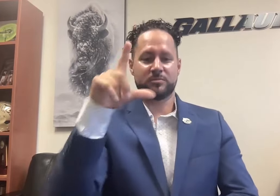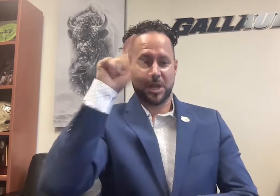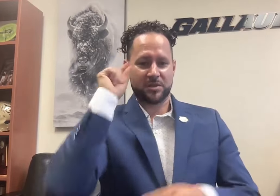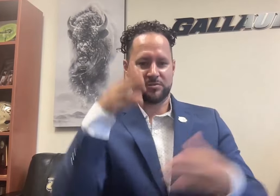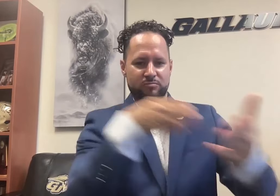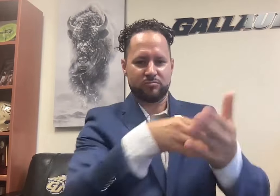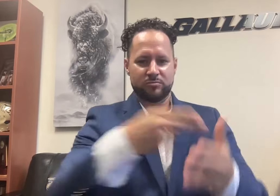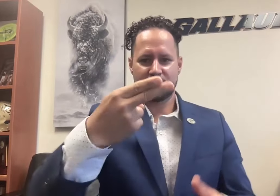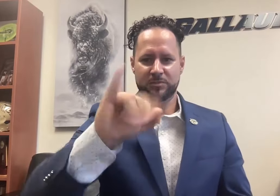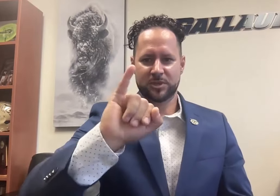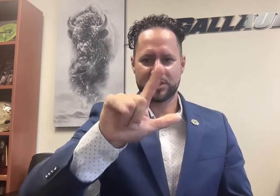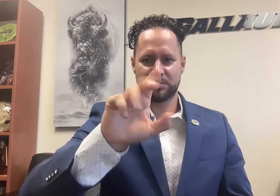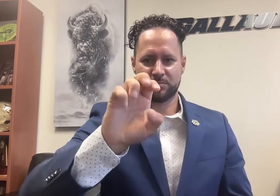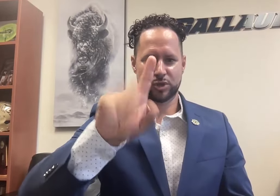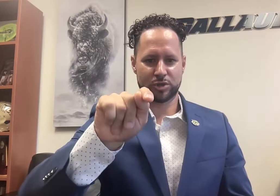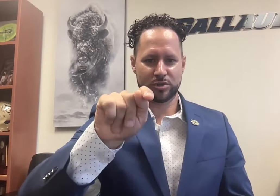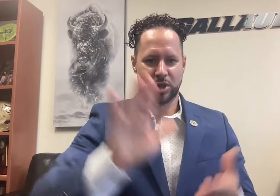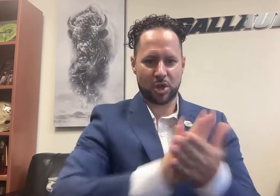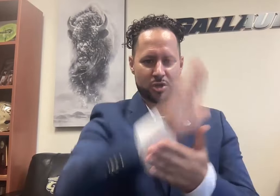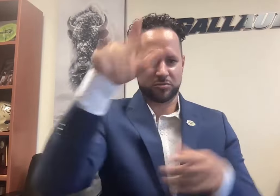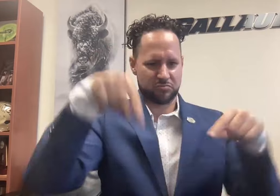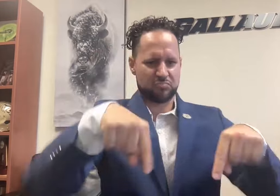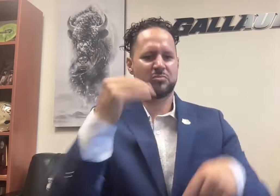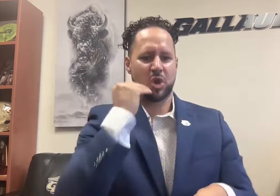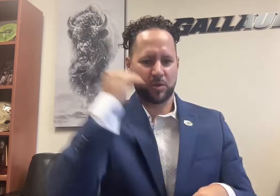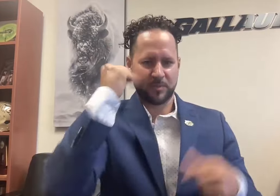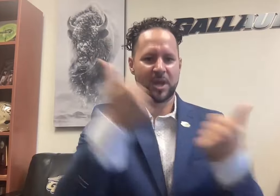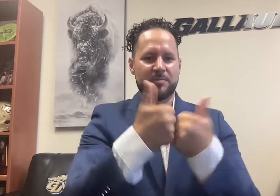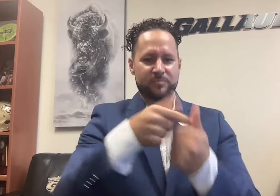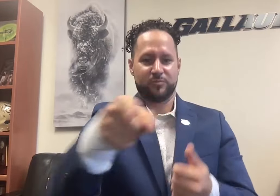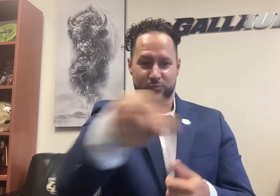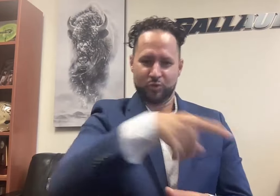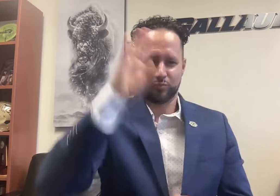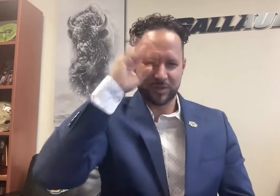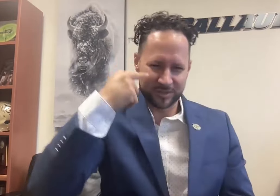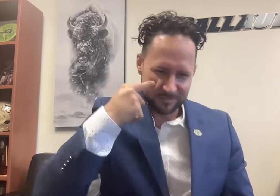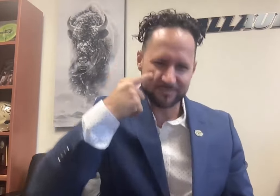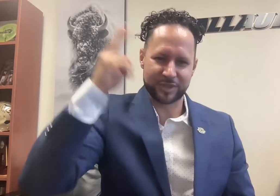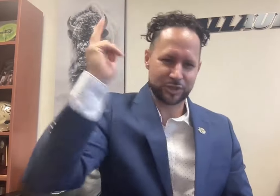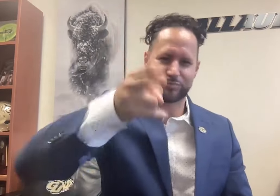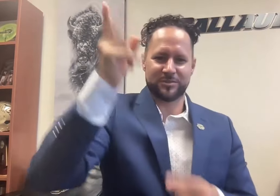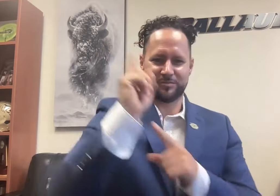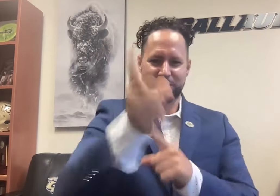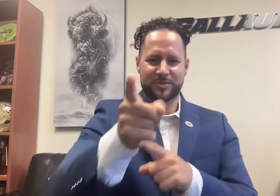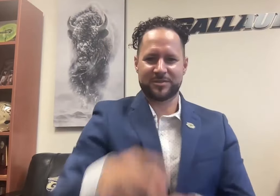as we host Hilbert College for this historic moment.